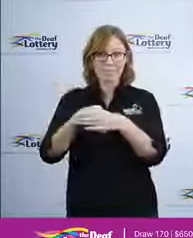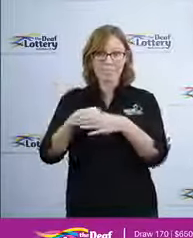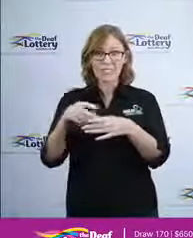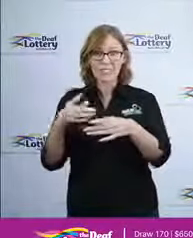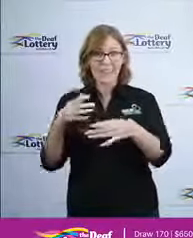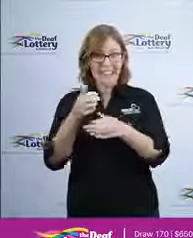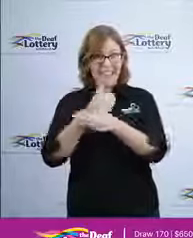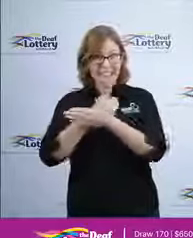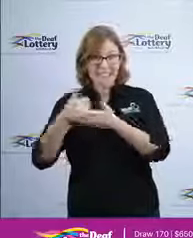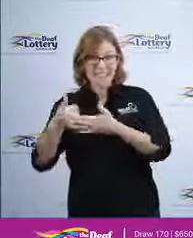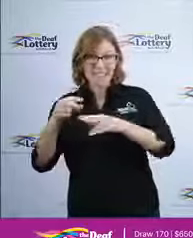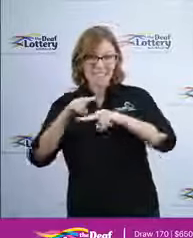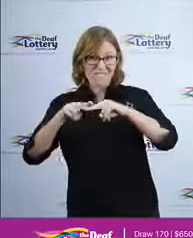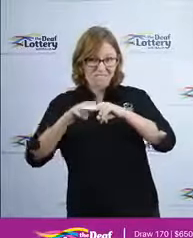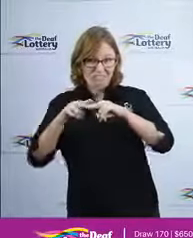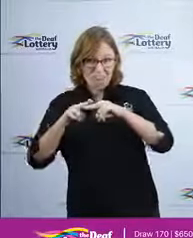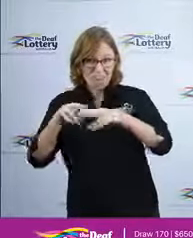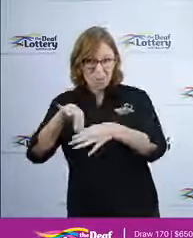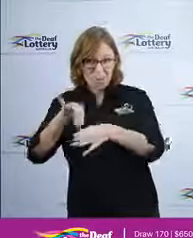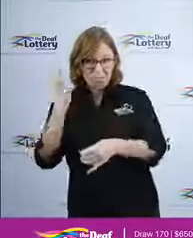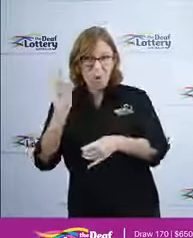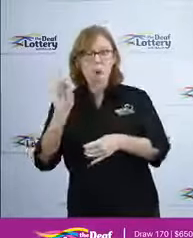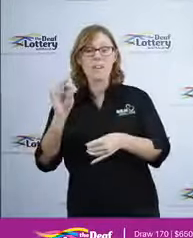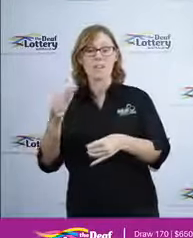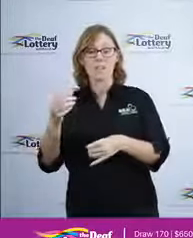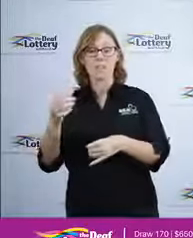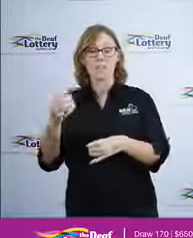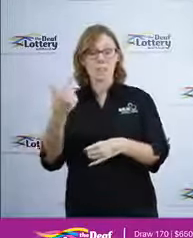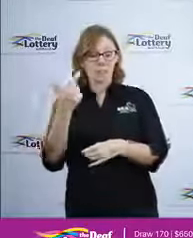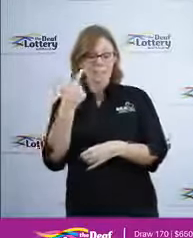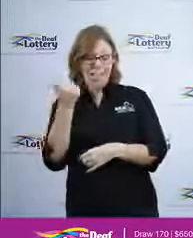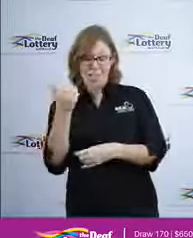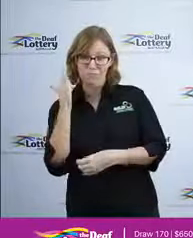you can now find out if you're a winner immediately after the draw. All you have